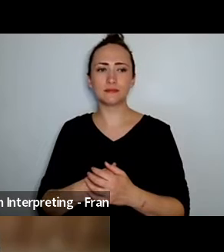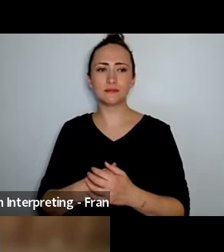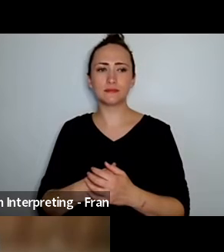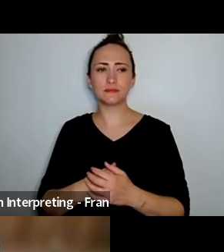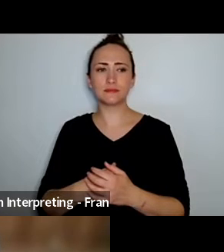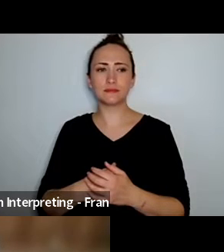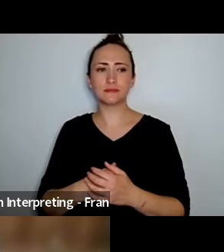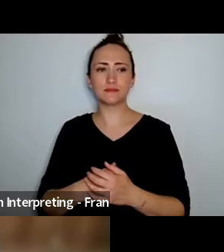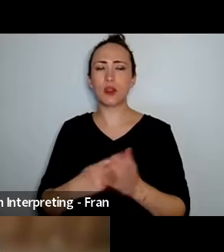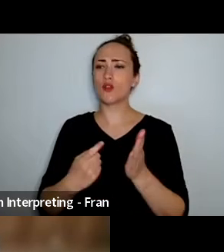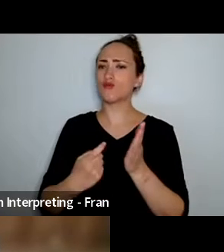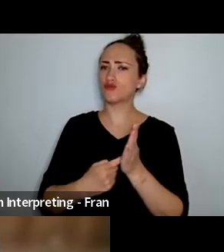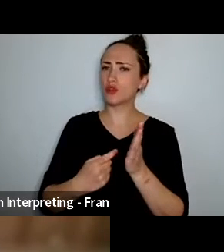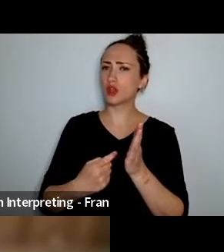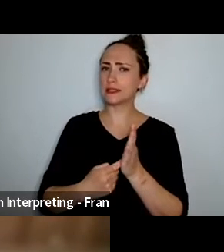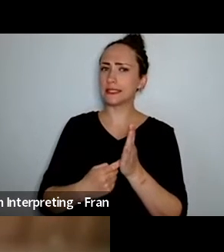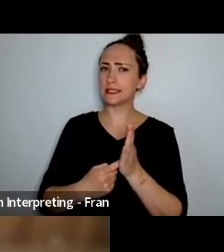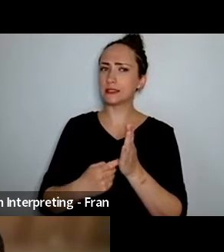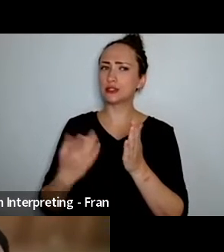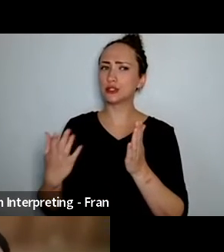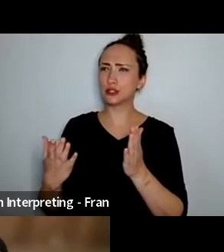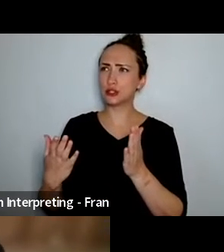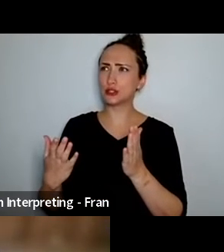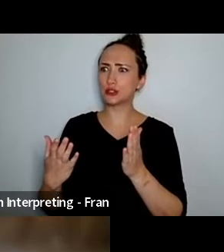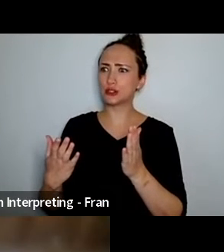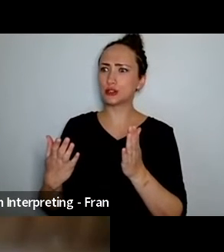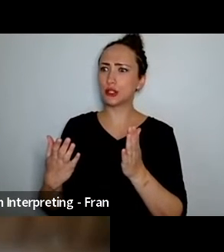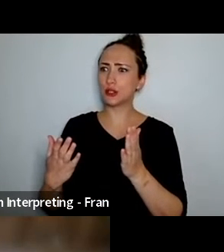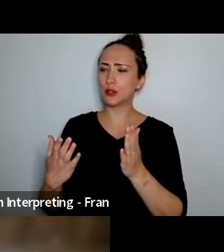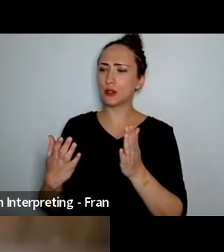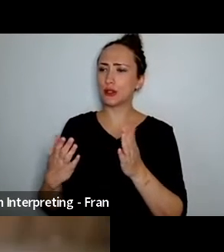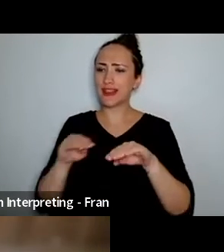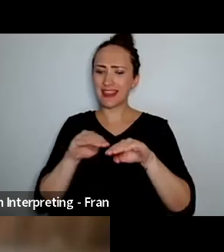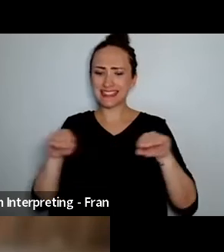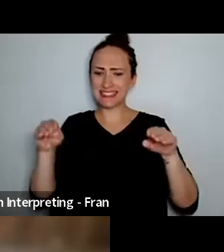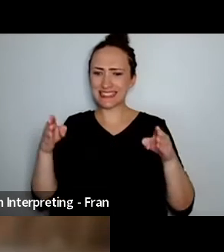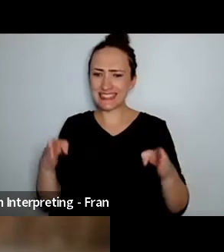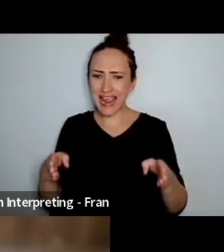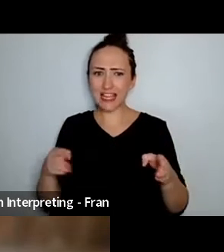the stage crew all those warriors they're hiding in the shadows Marc what do they mean to you